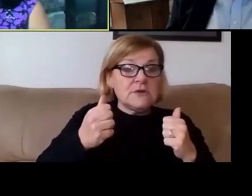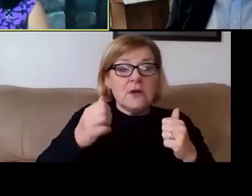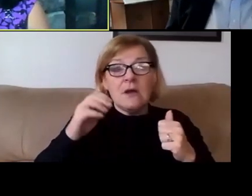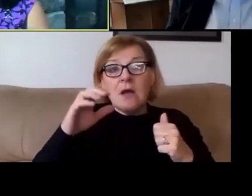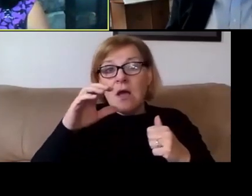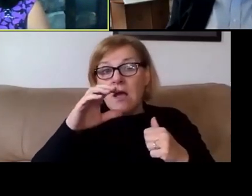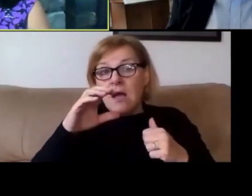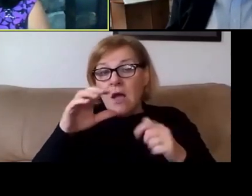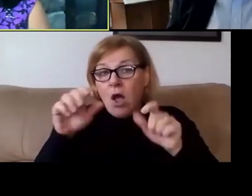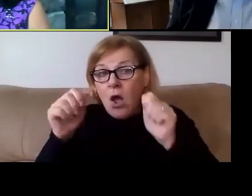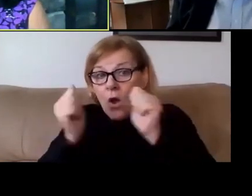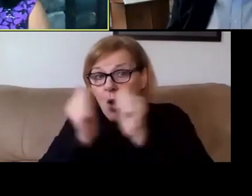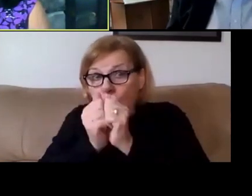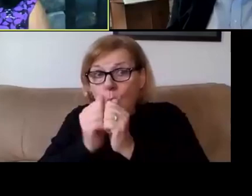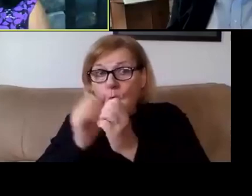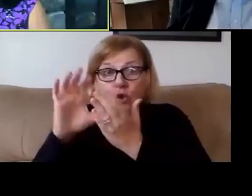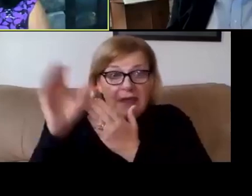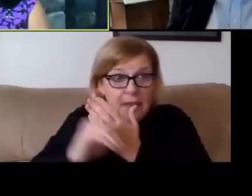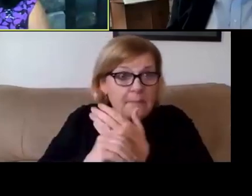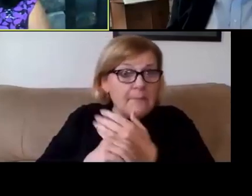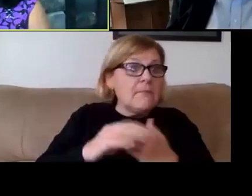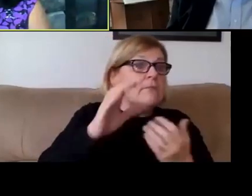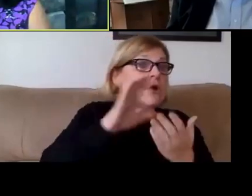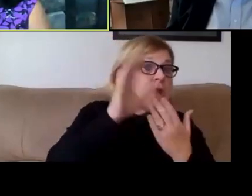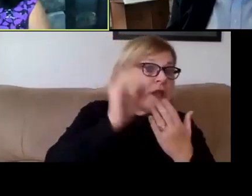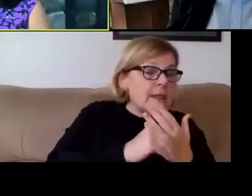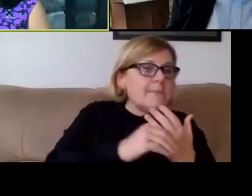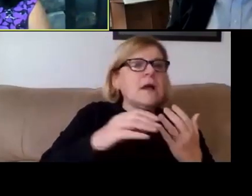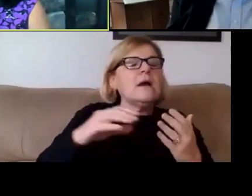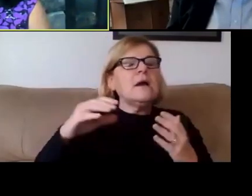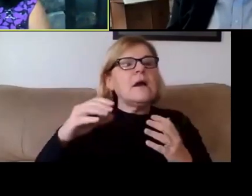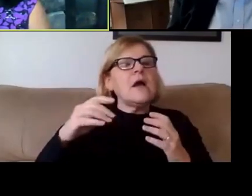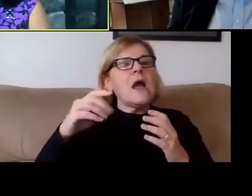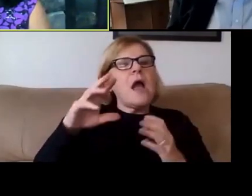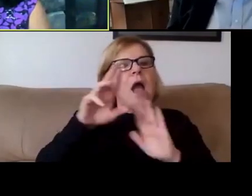but also to think about undergraduate research opportunities and some of this information's there.